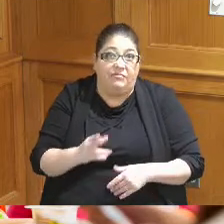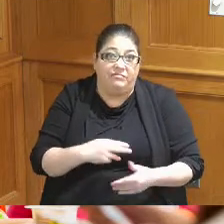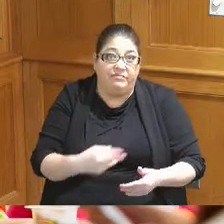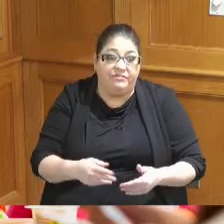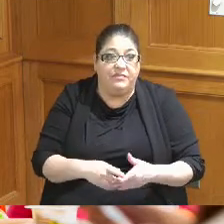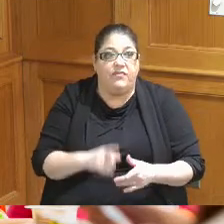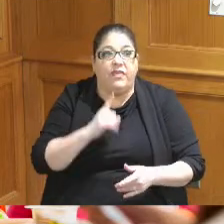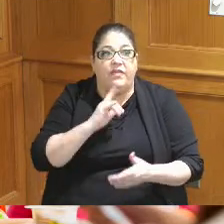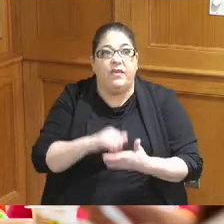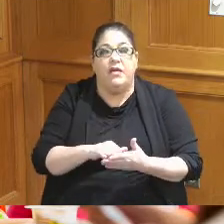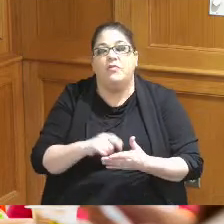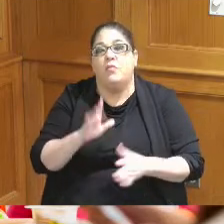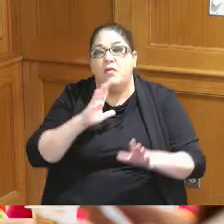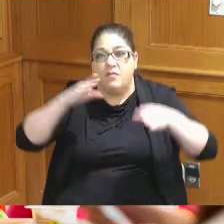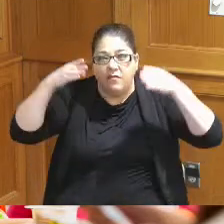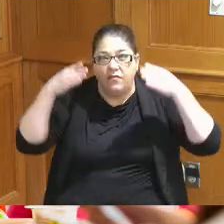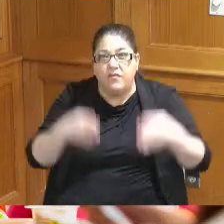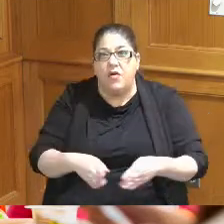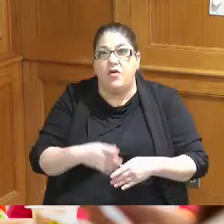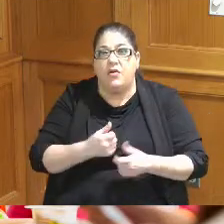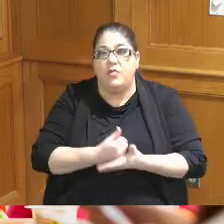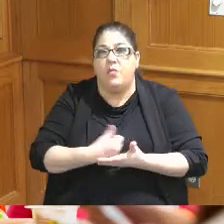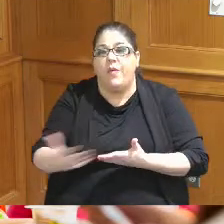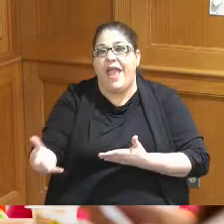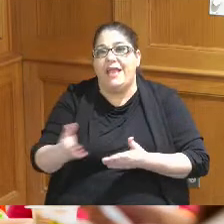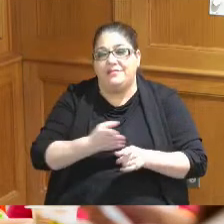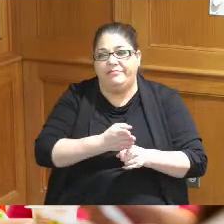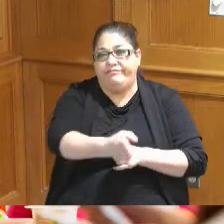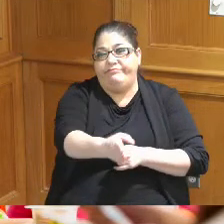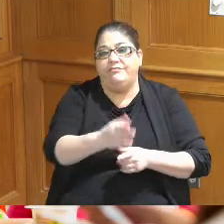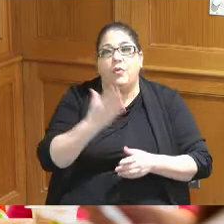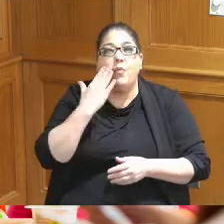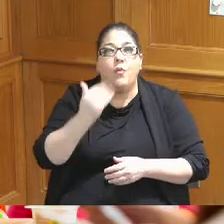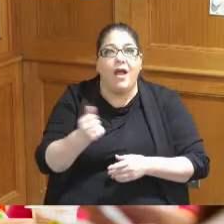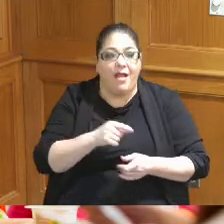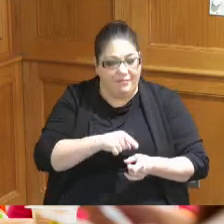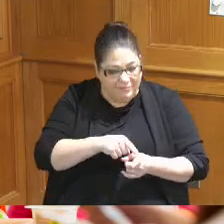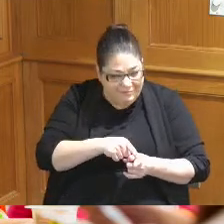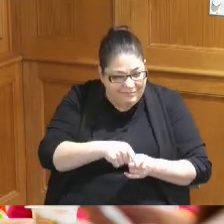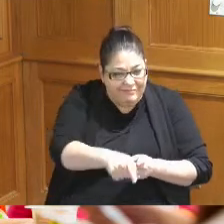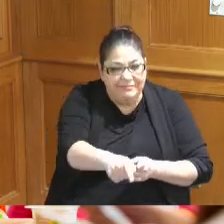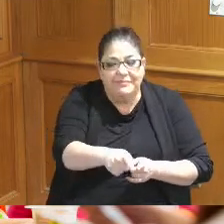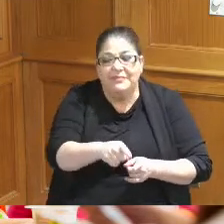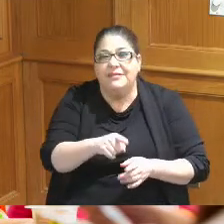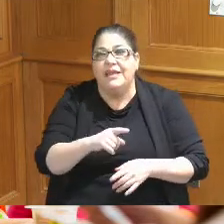you know focus on that waste stream for a few reasons one because that has a lot of